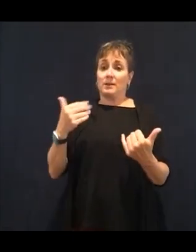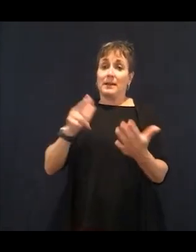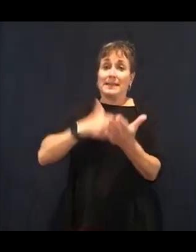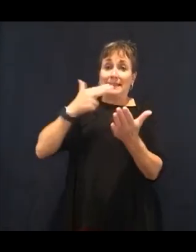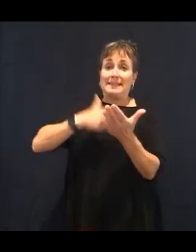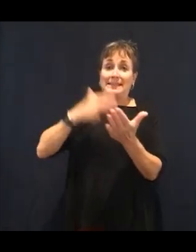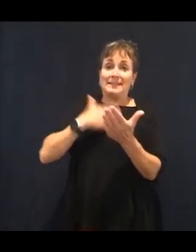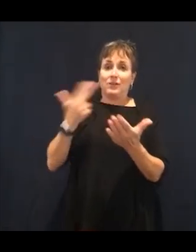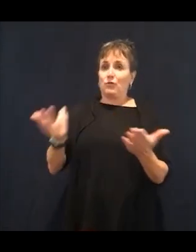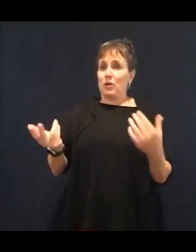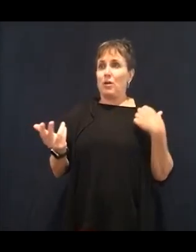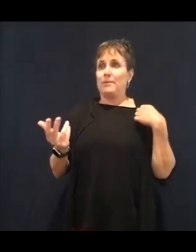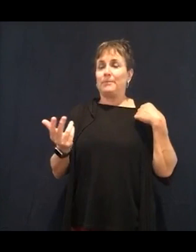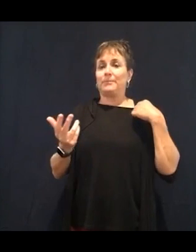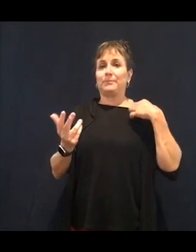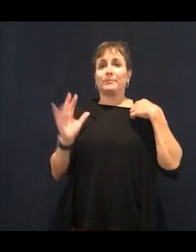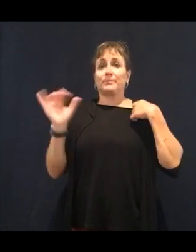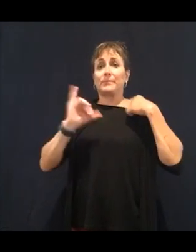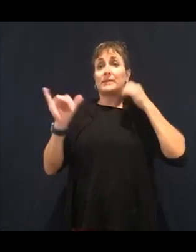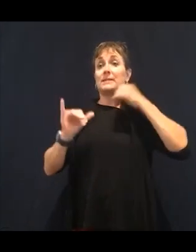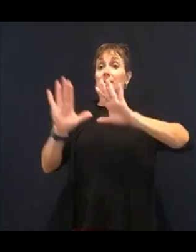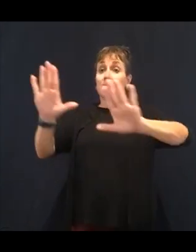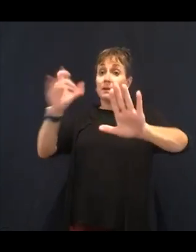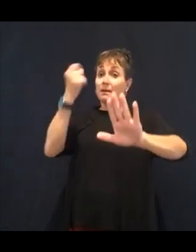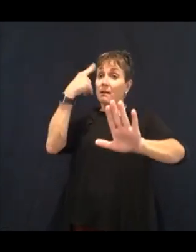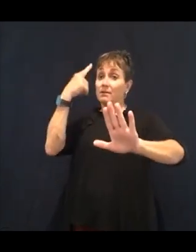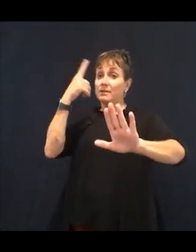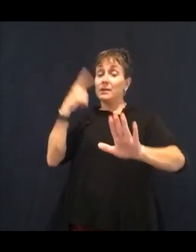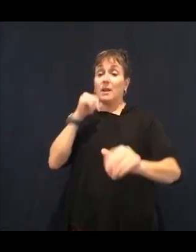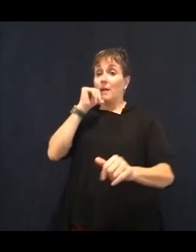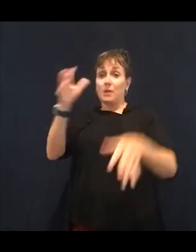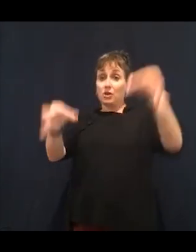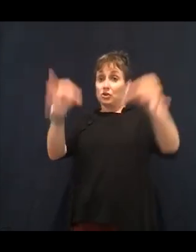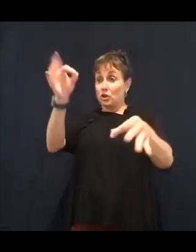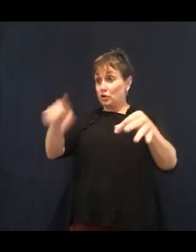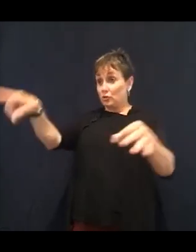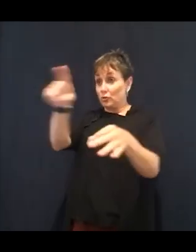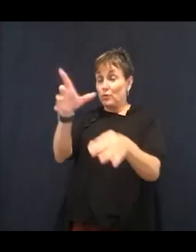before I knew all this, I used to do the same thing. It's like giving your kids a big bowl of chocolate chip cookies.